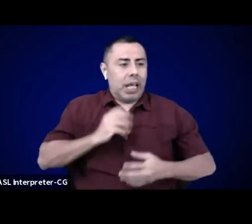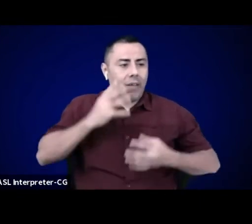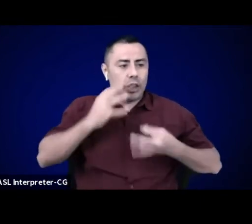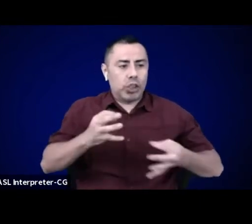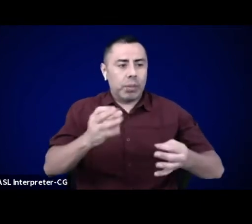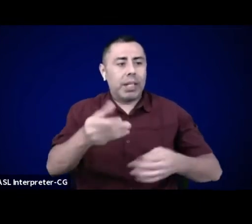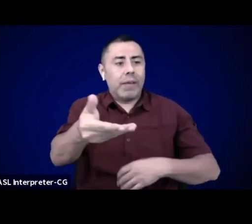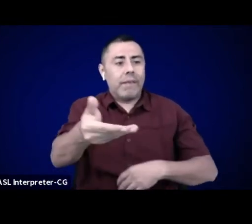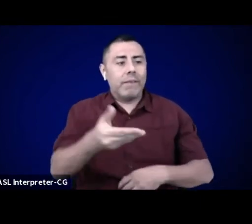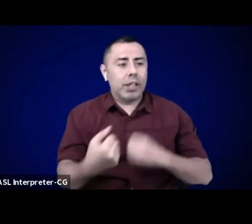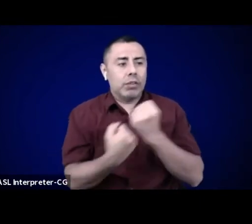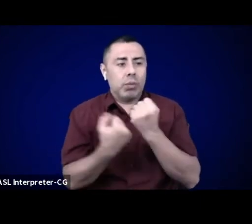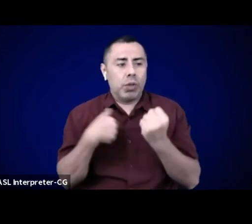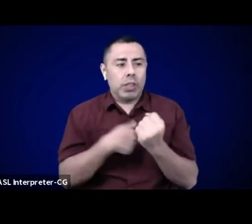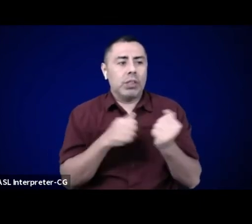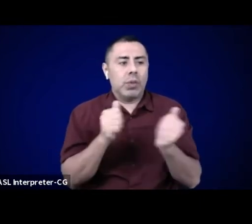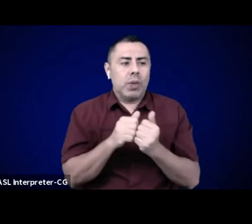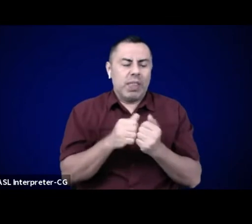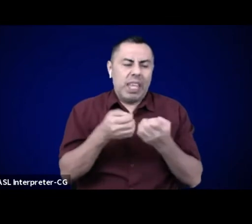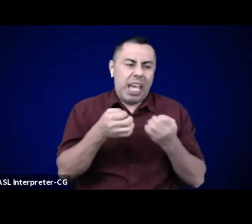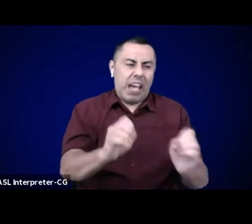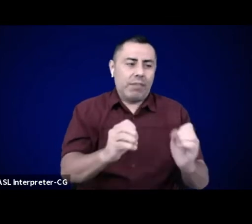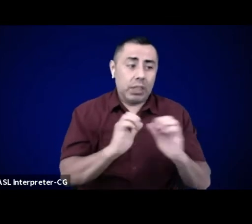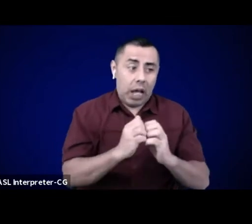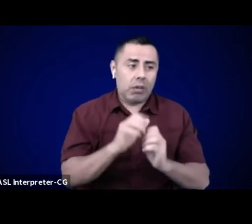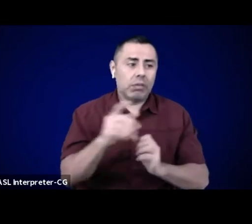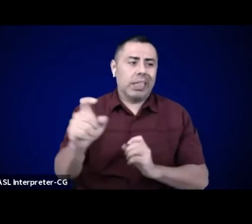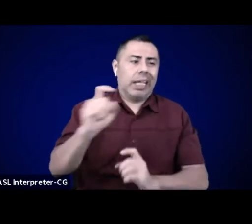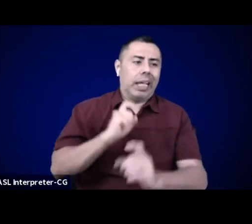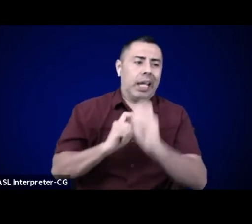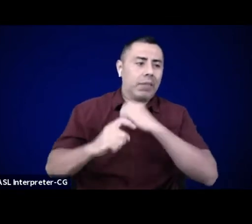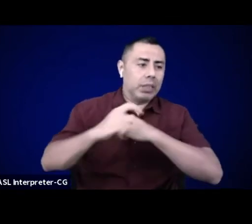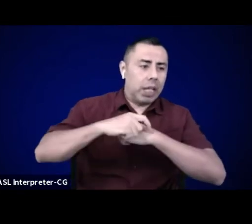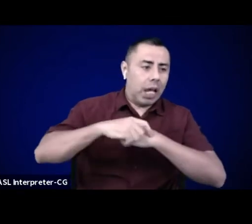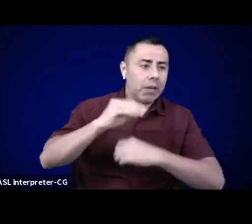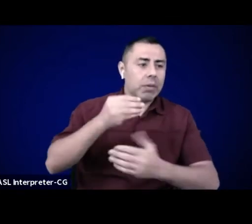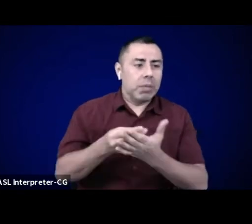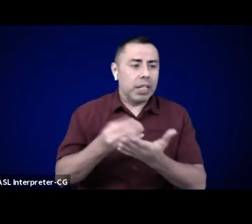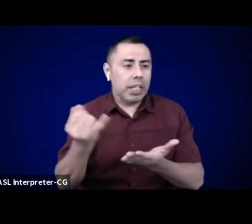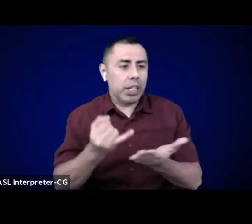will support phase two and three of our work. Our budget is completely transparent, and you can find it at